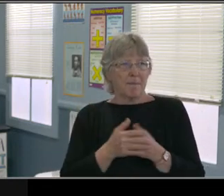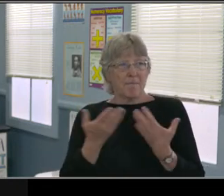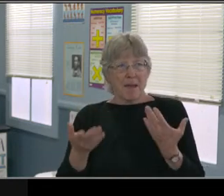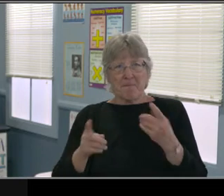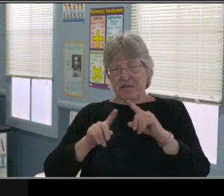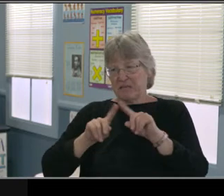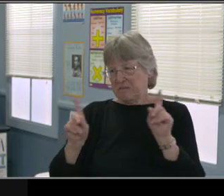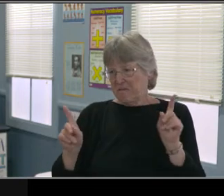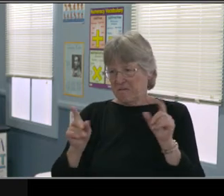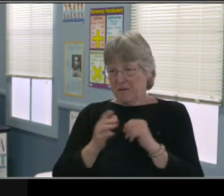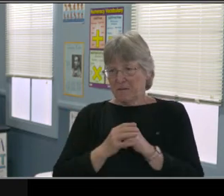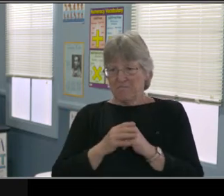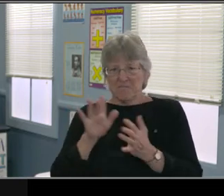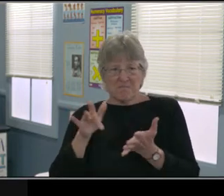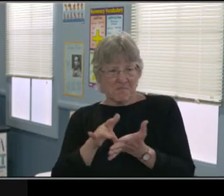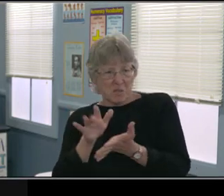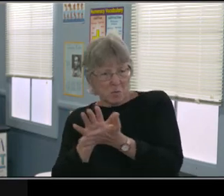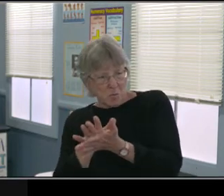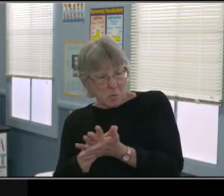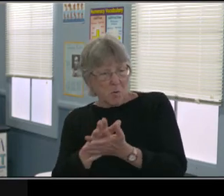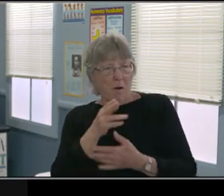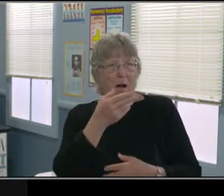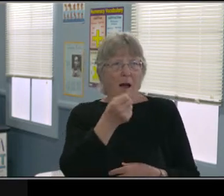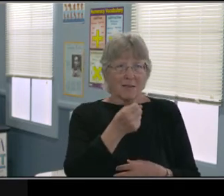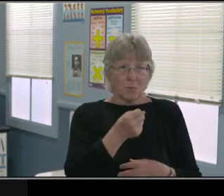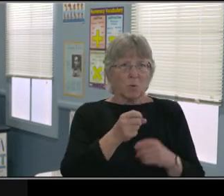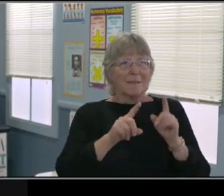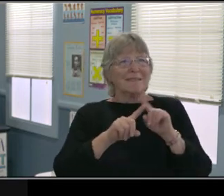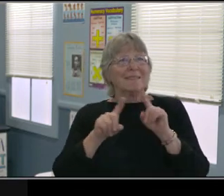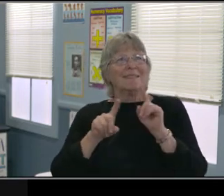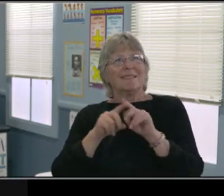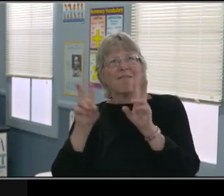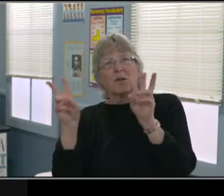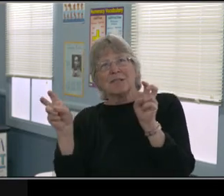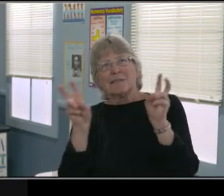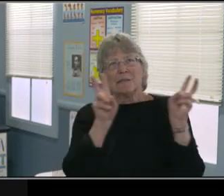And so just some detailed items that you as a parent